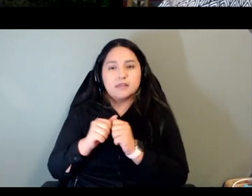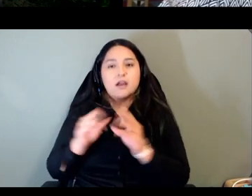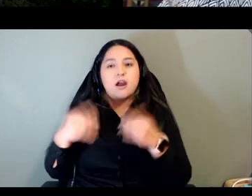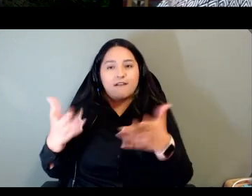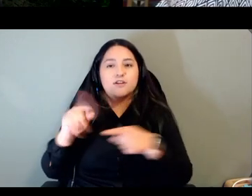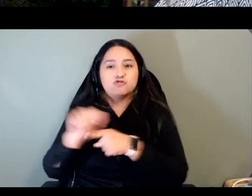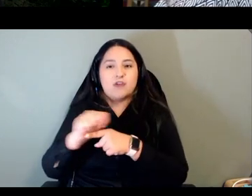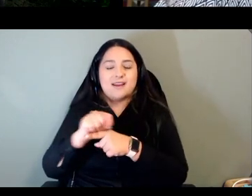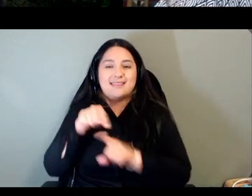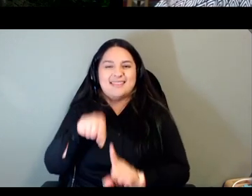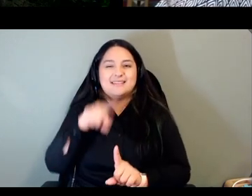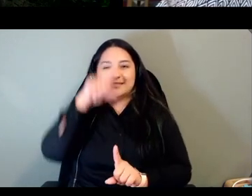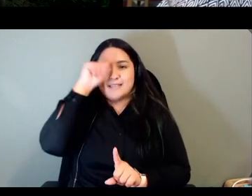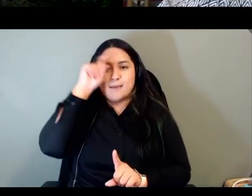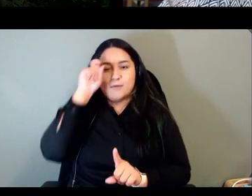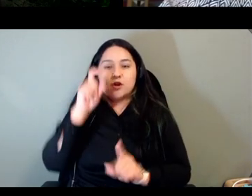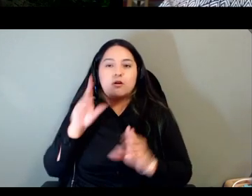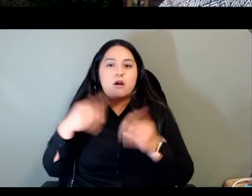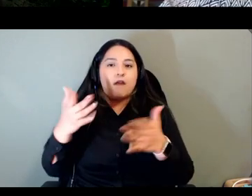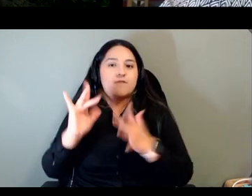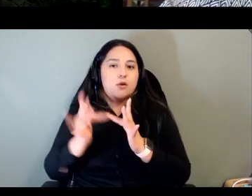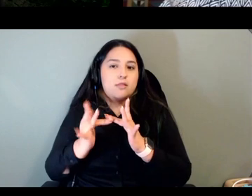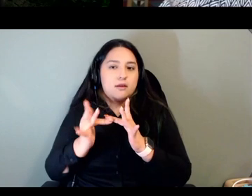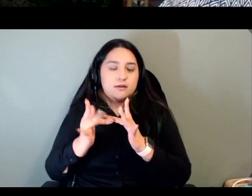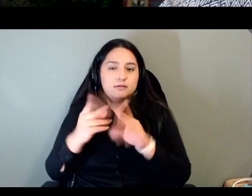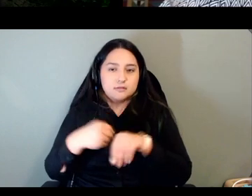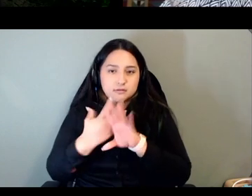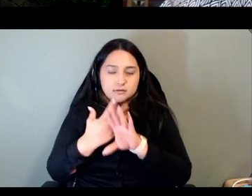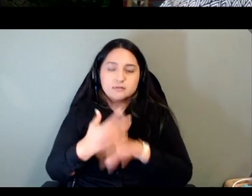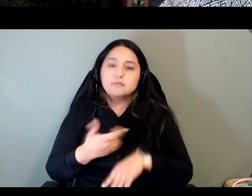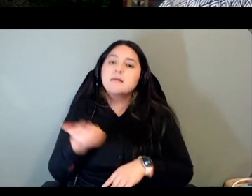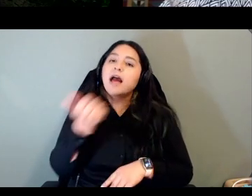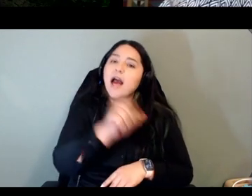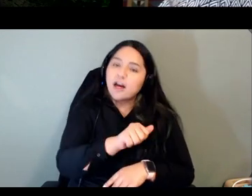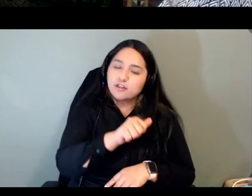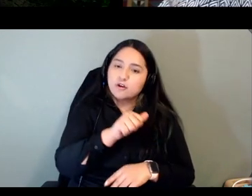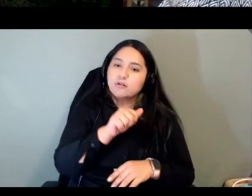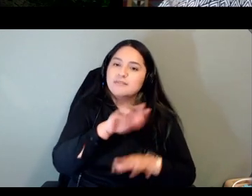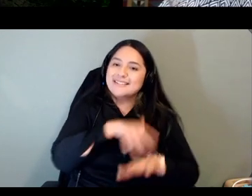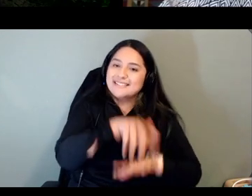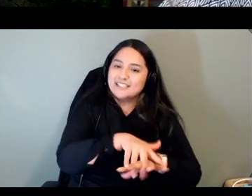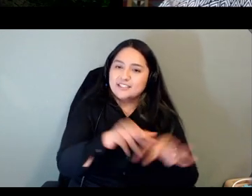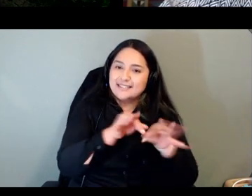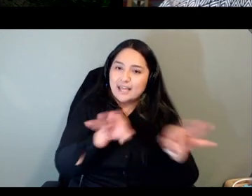online there are other indigenous language institutes that some of us are familiar with